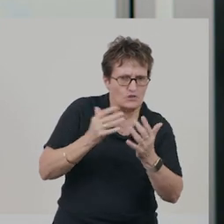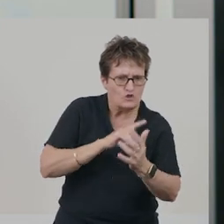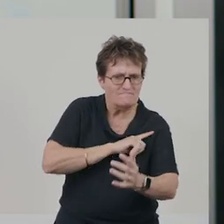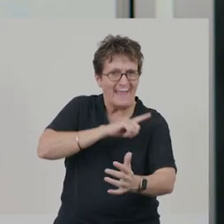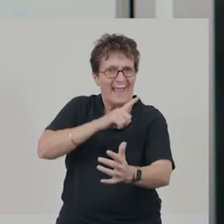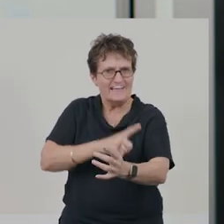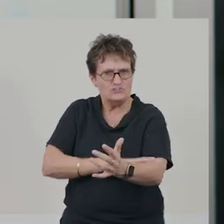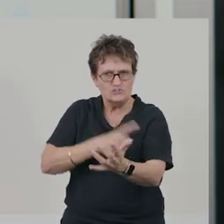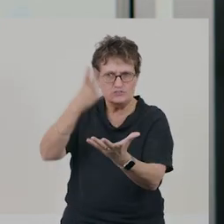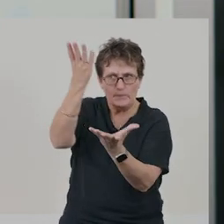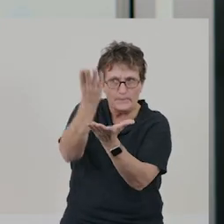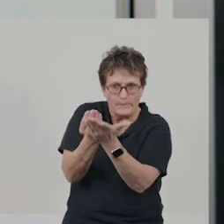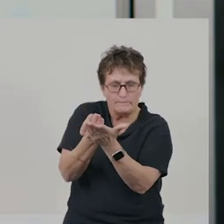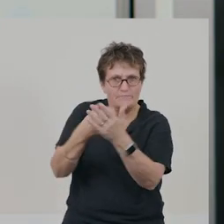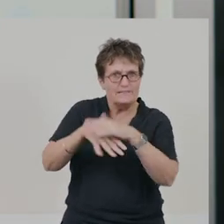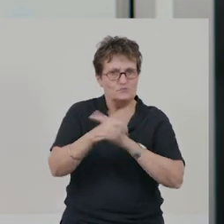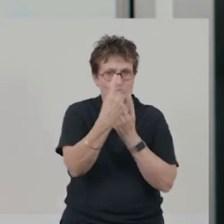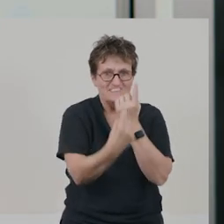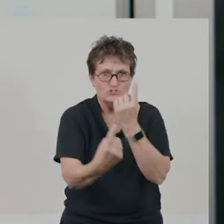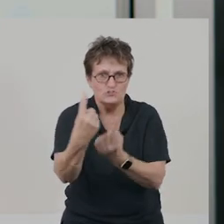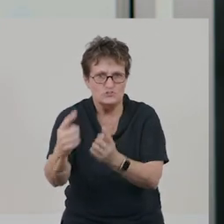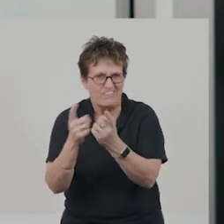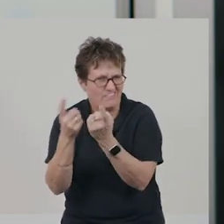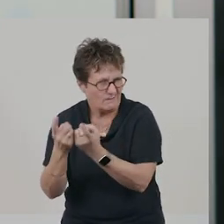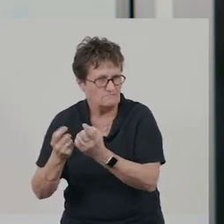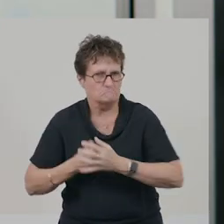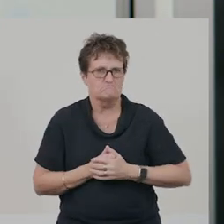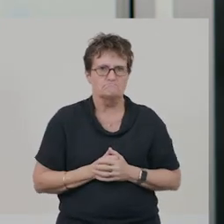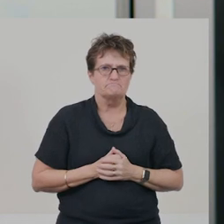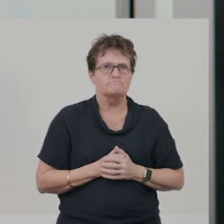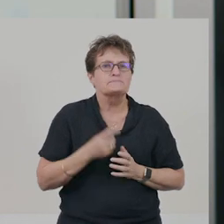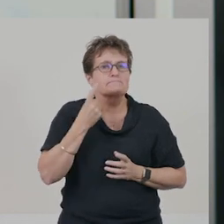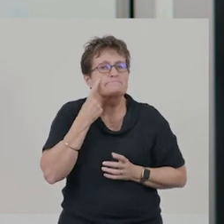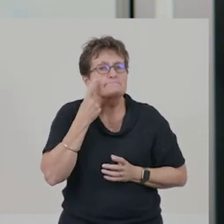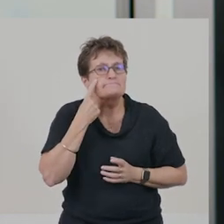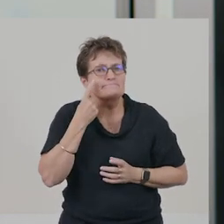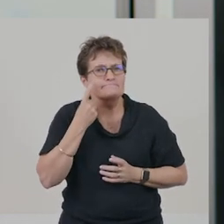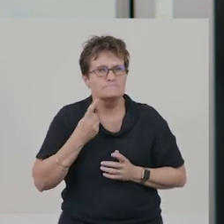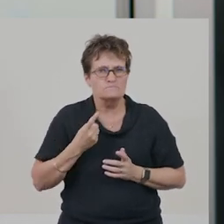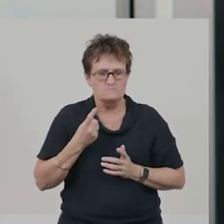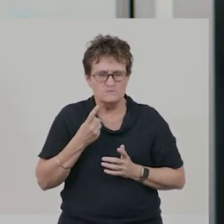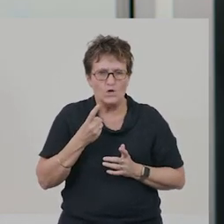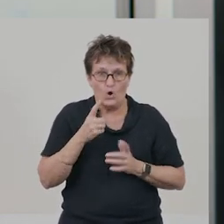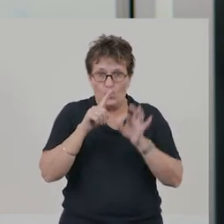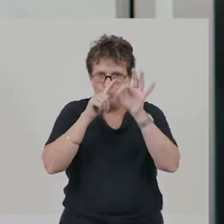into each of the materials that we find. We’ll investigate this scientific question: